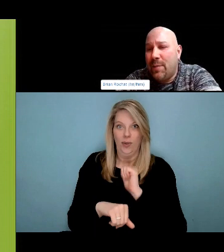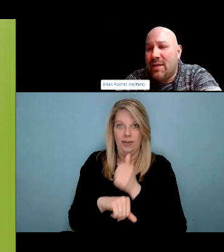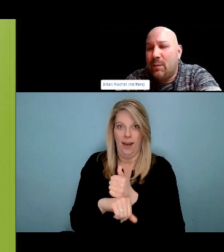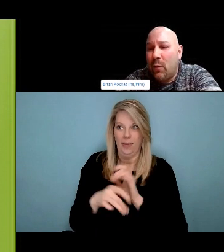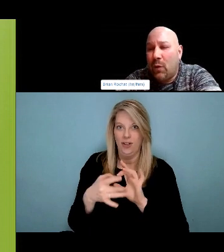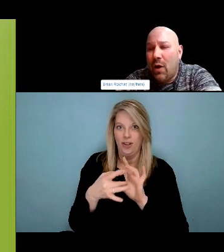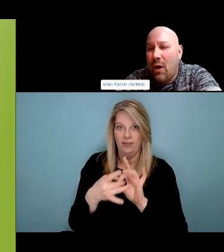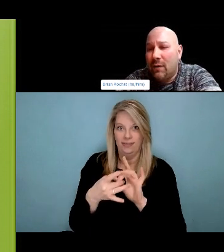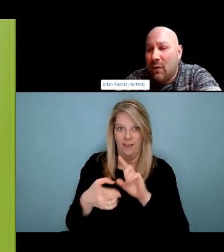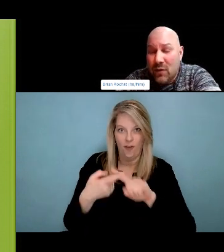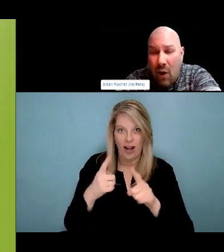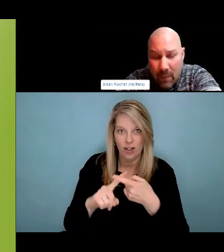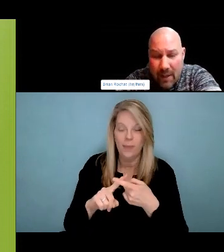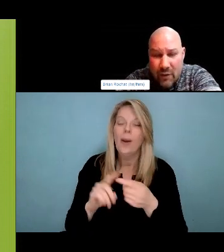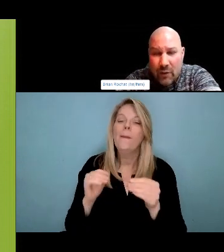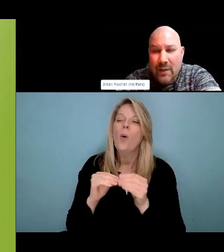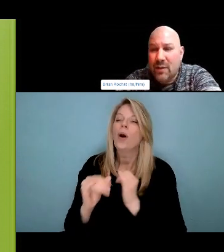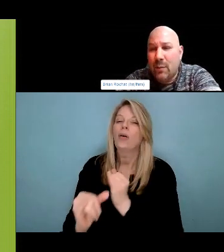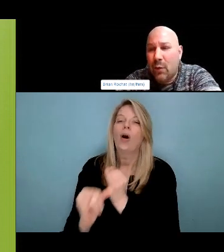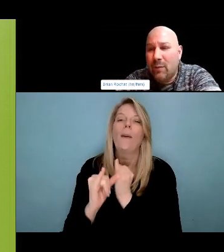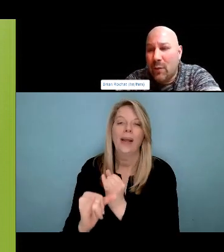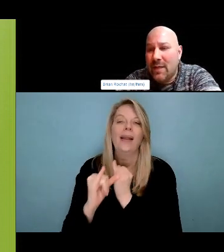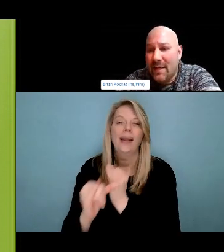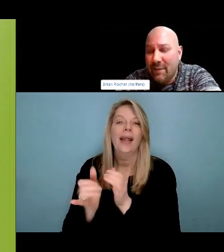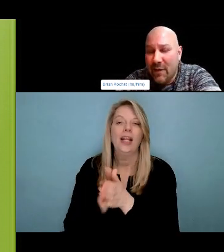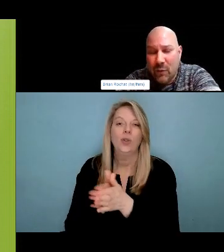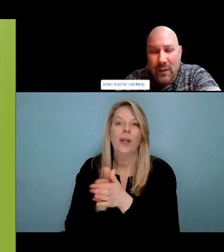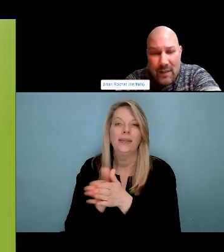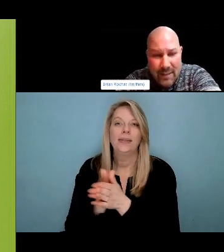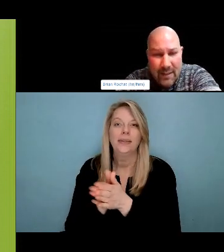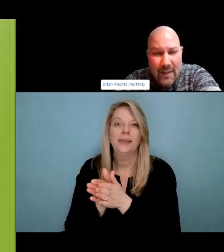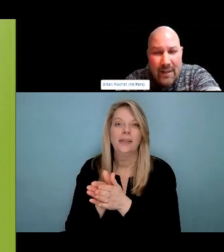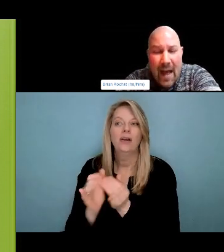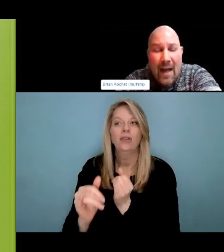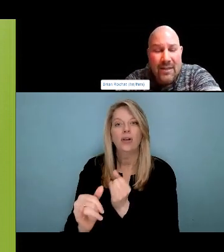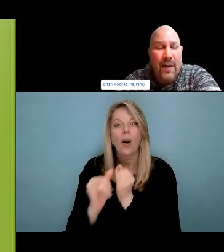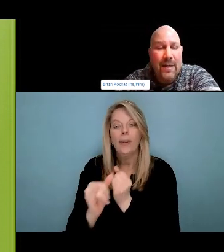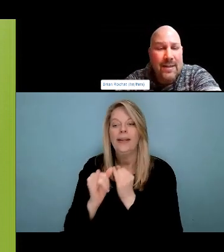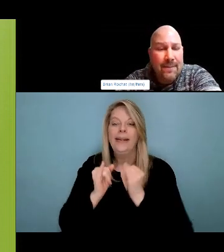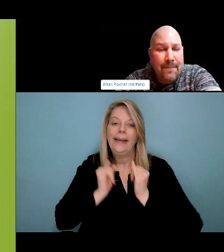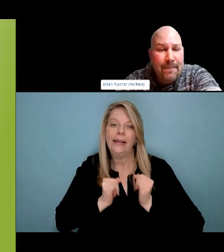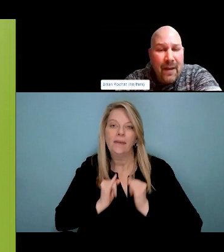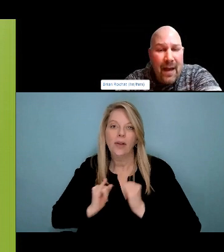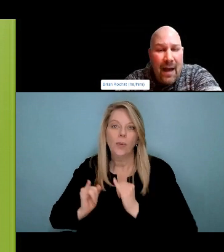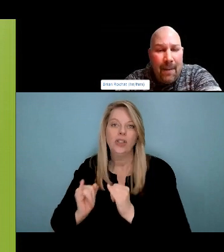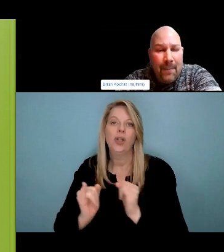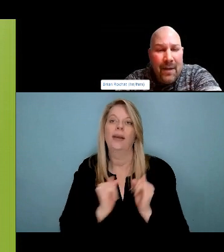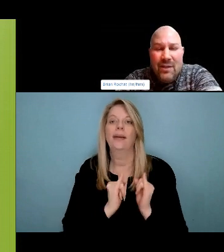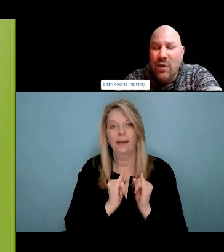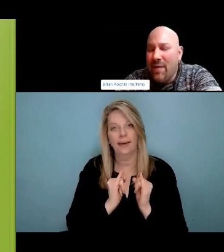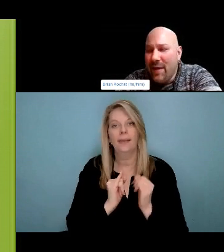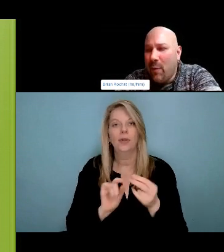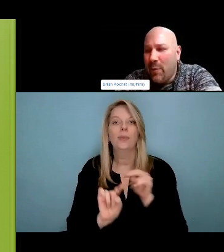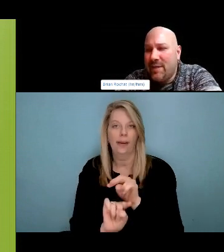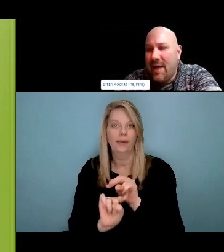I'm not sure why you're not seeing some of that video. And before I play it. I'm going to try and blow it up like this and see if that works. Maybe if we could do